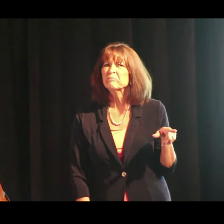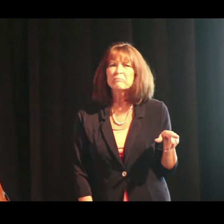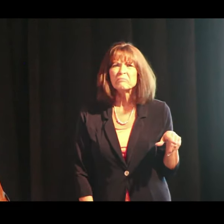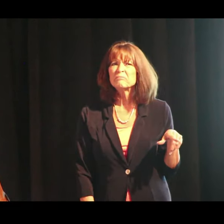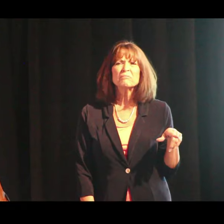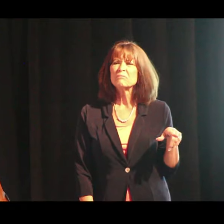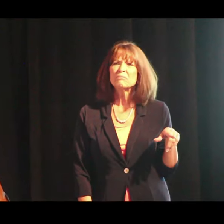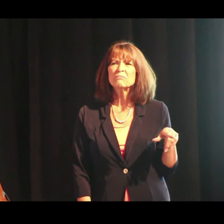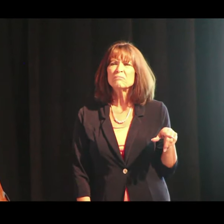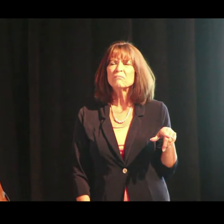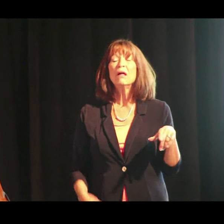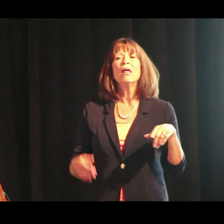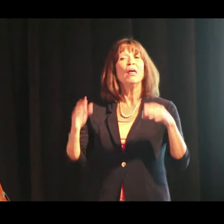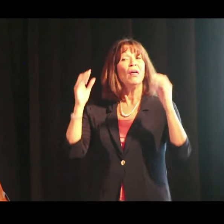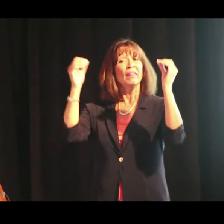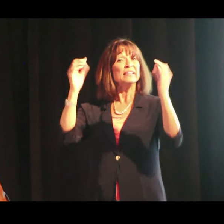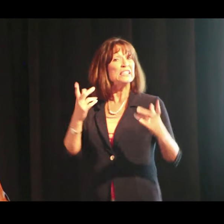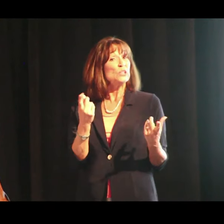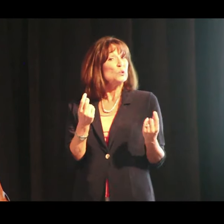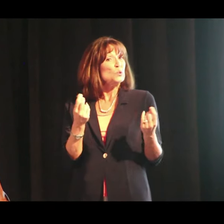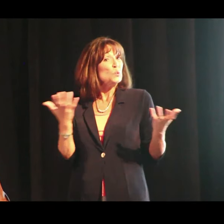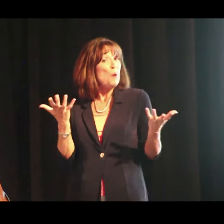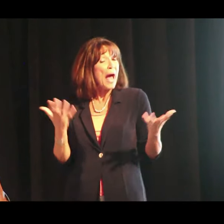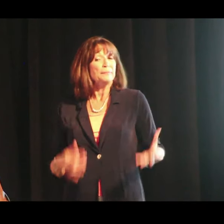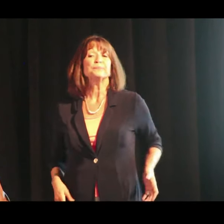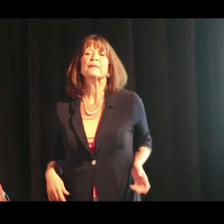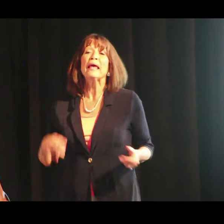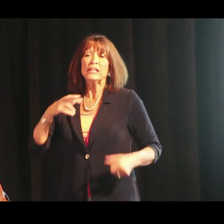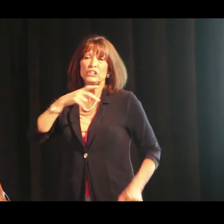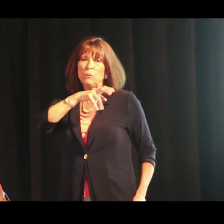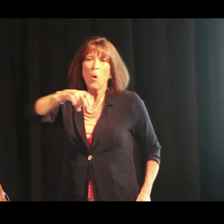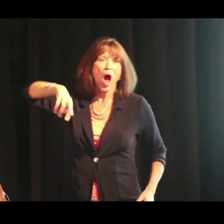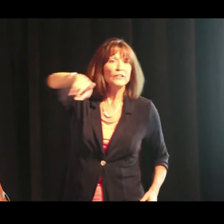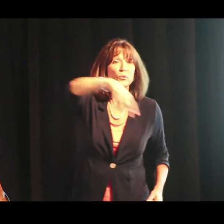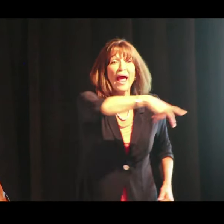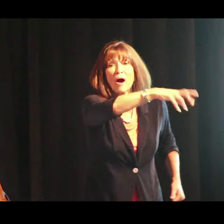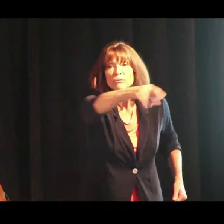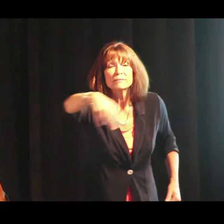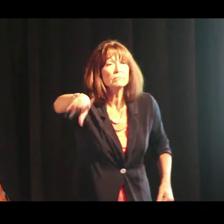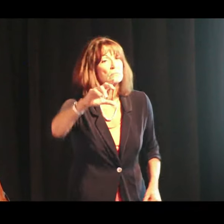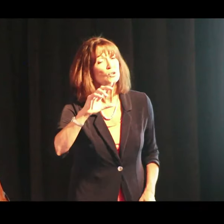He’s just not really quite there. And what is the teacher doing? The teacher is walking around the classroom.